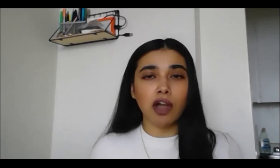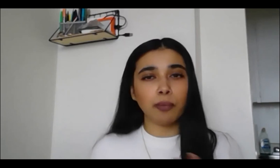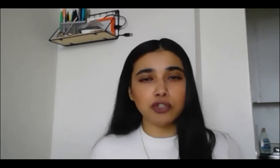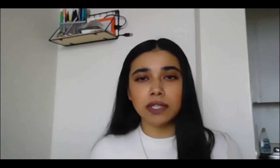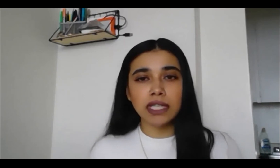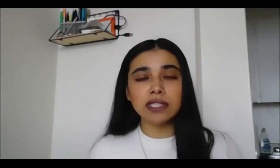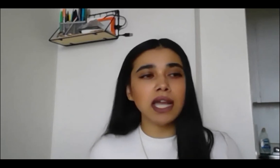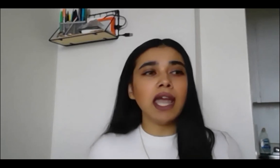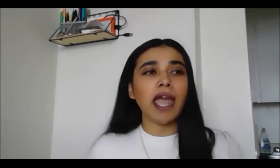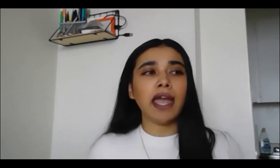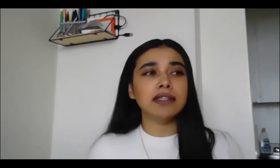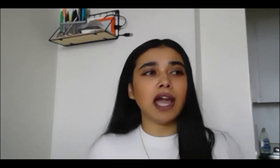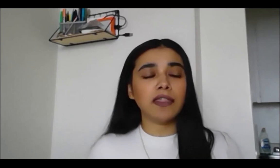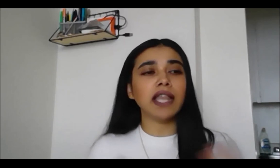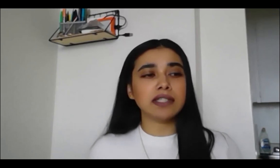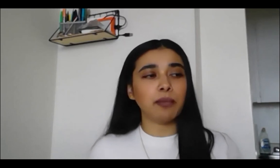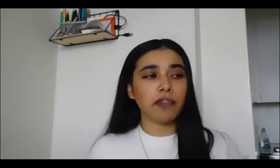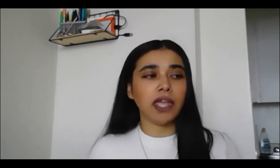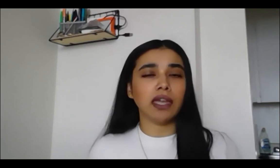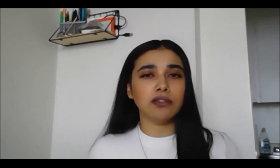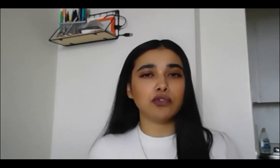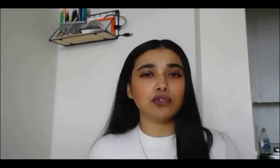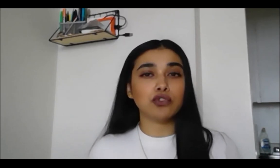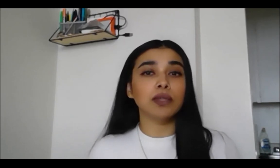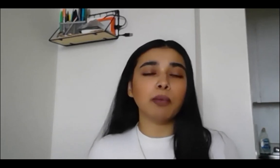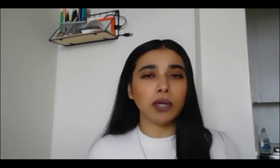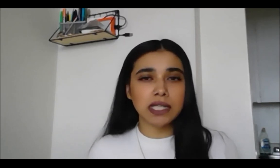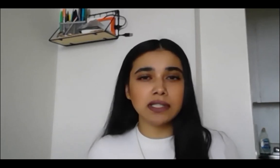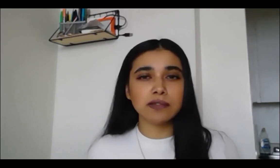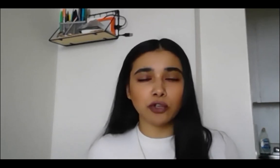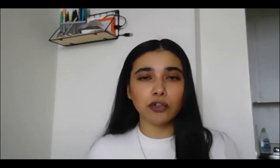in opportunities, and I think that type of thinking is truly poisonous for your